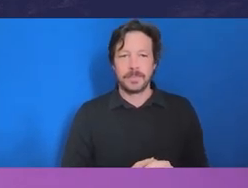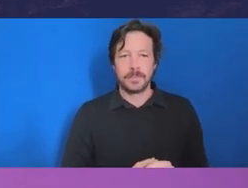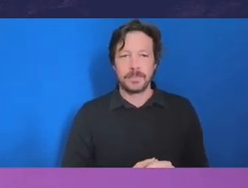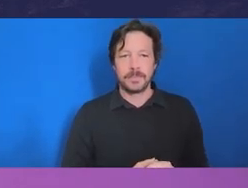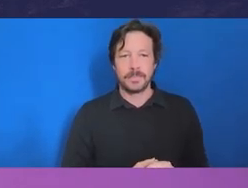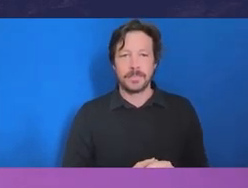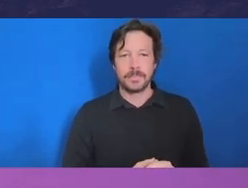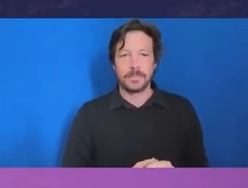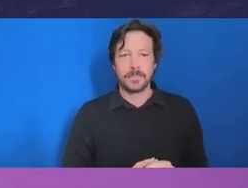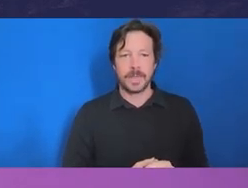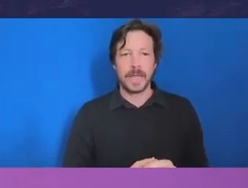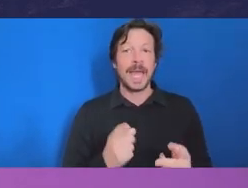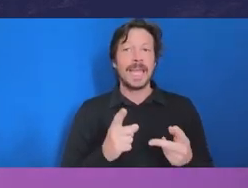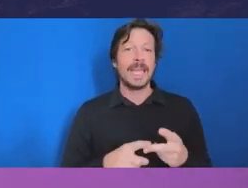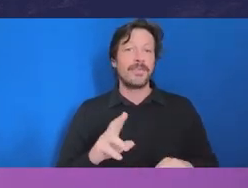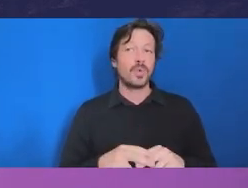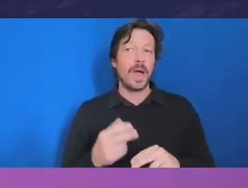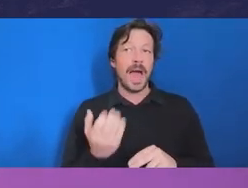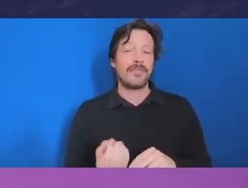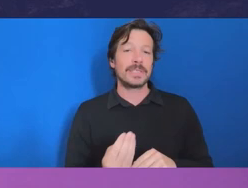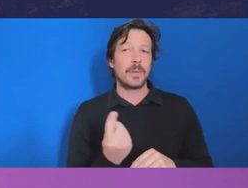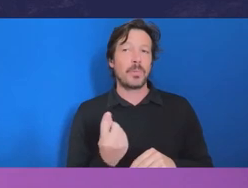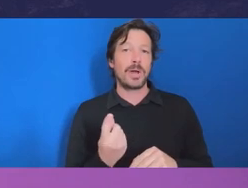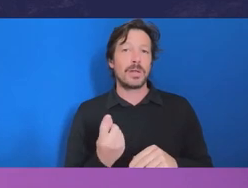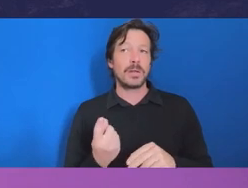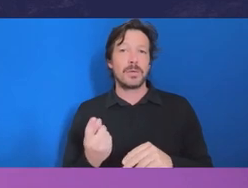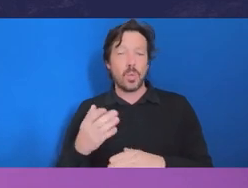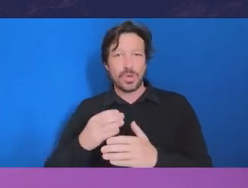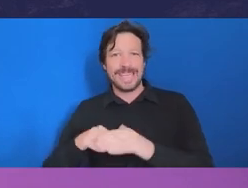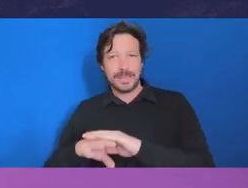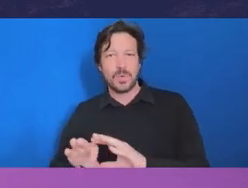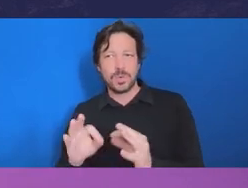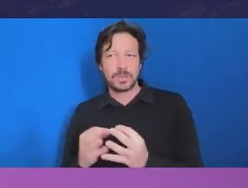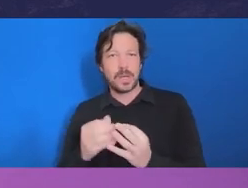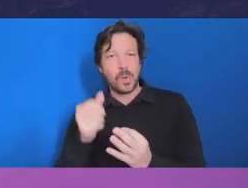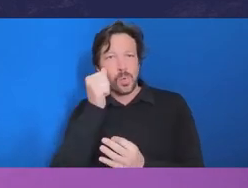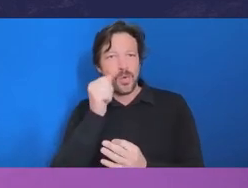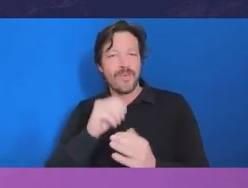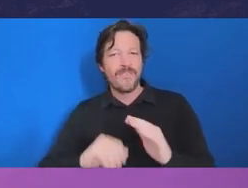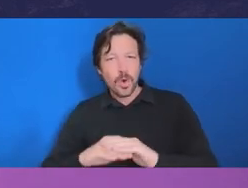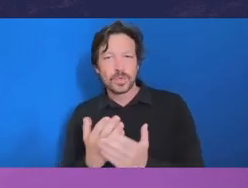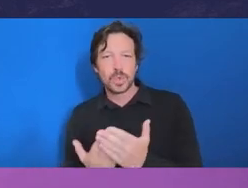on the inside who knows what is going on, it becomes very apparent in the context